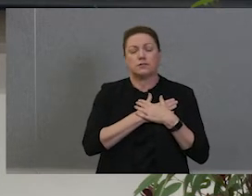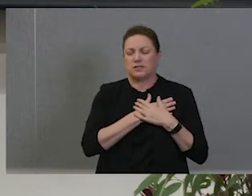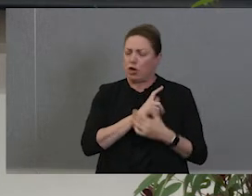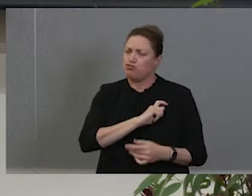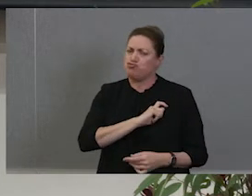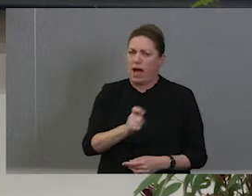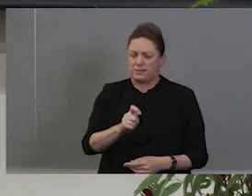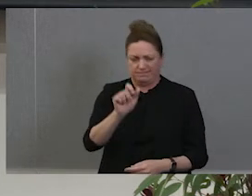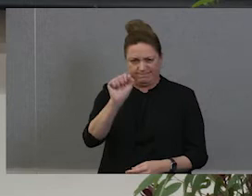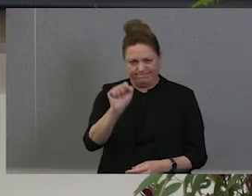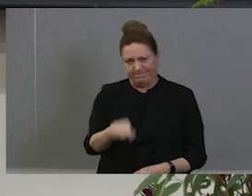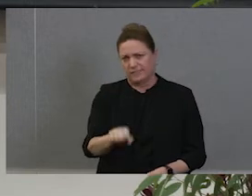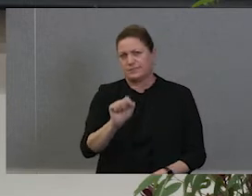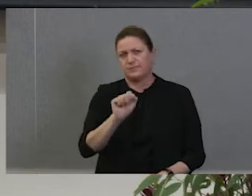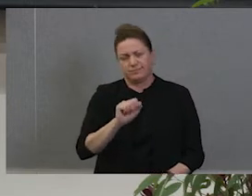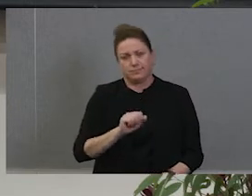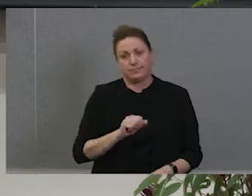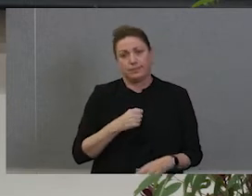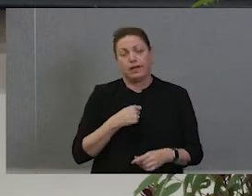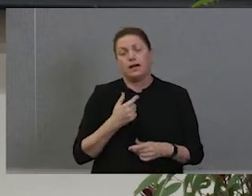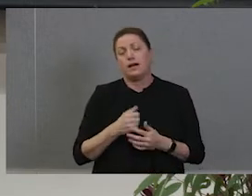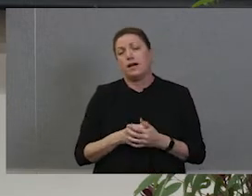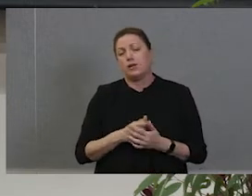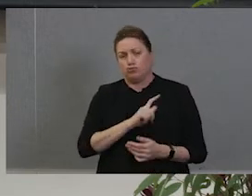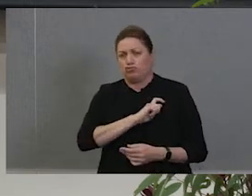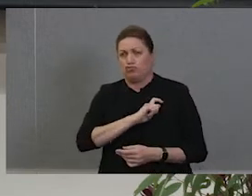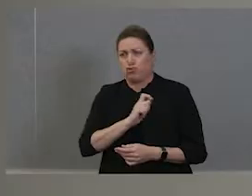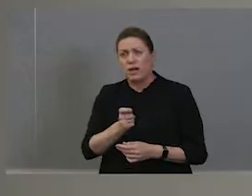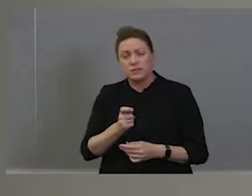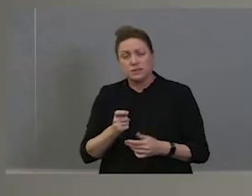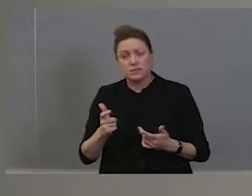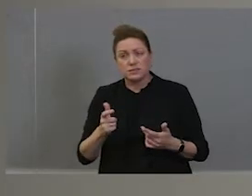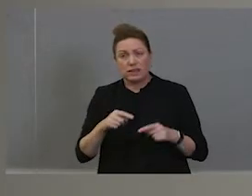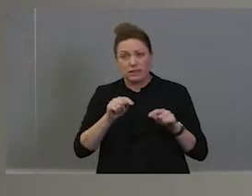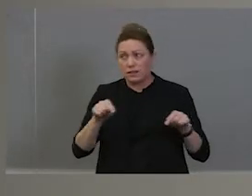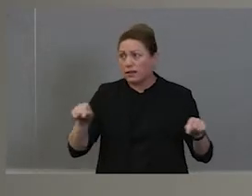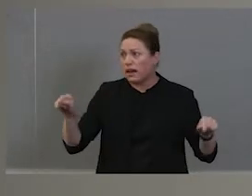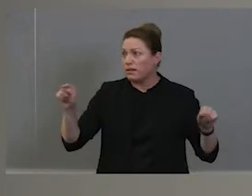because you know, I look around at empty seats here. And so